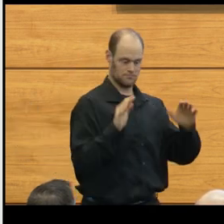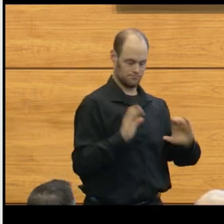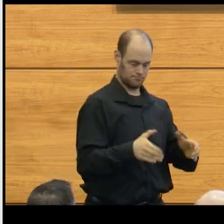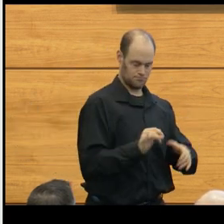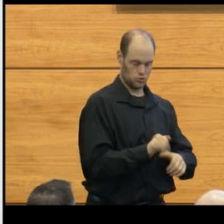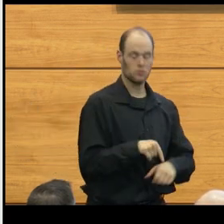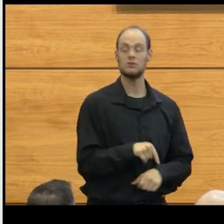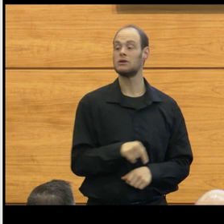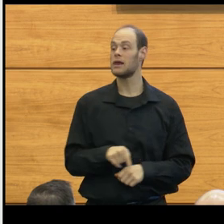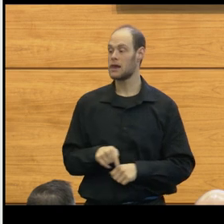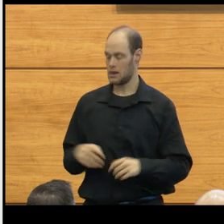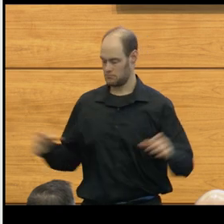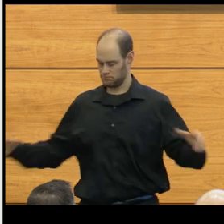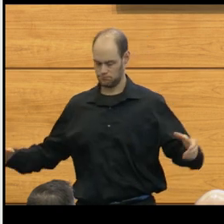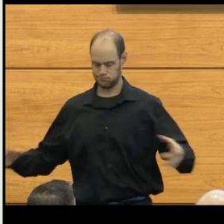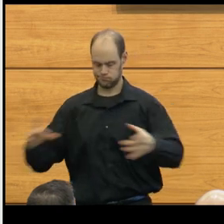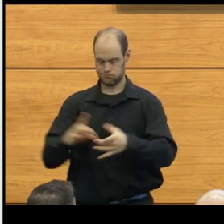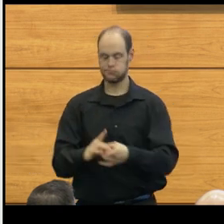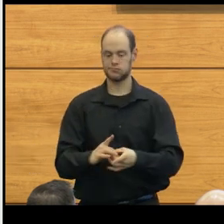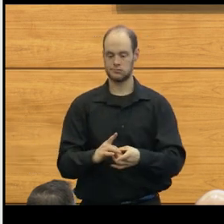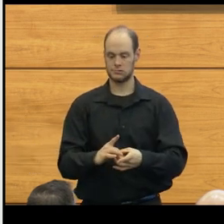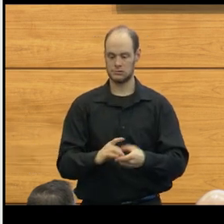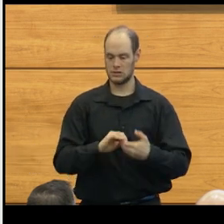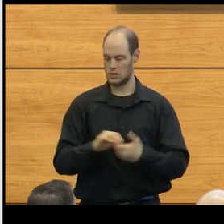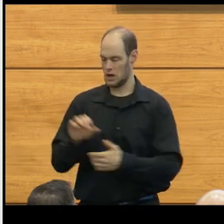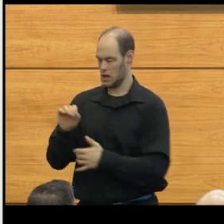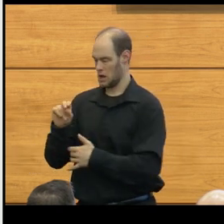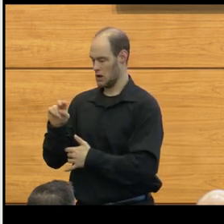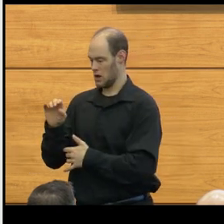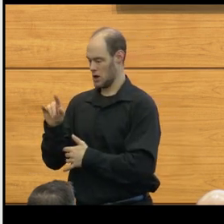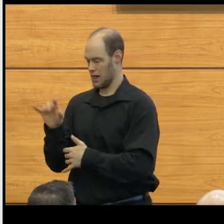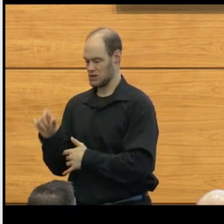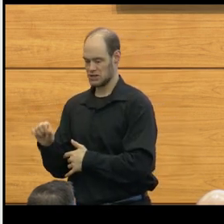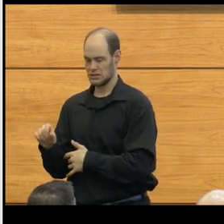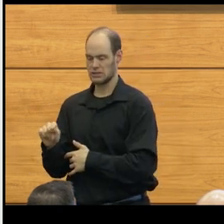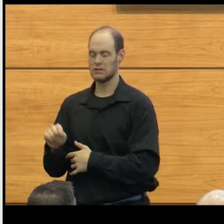And it's a collaboration of oncologists, neurosurgeons,